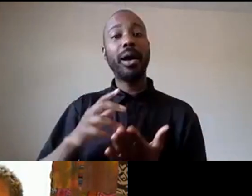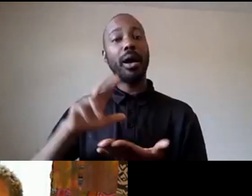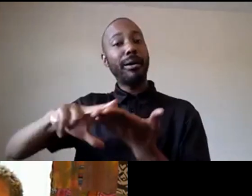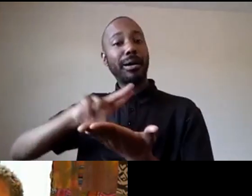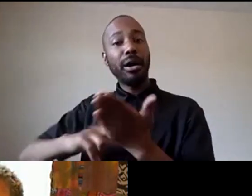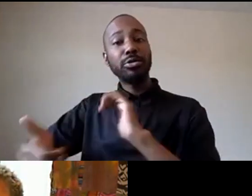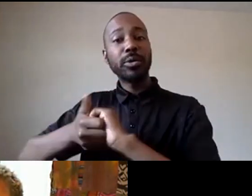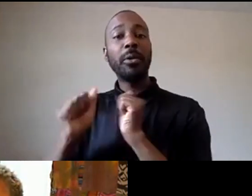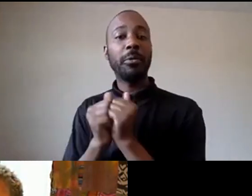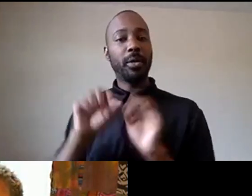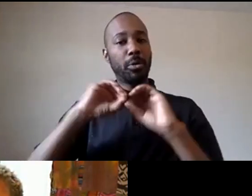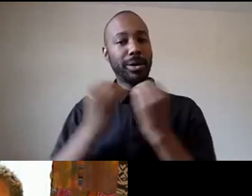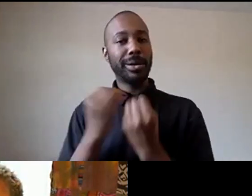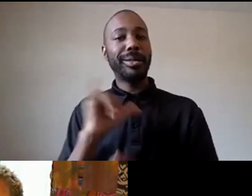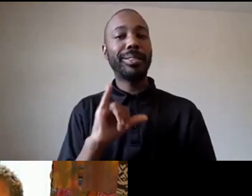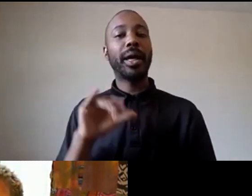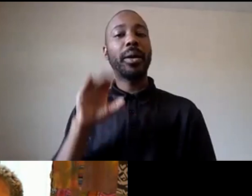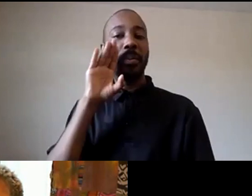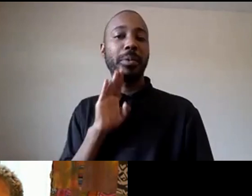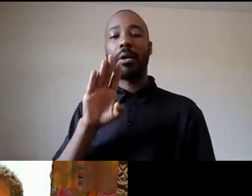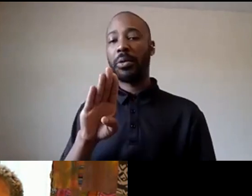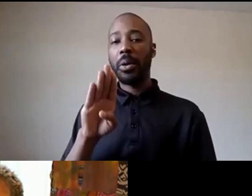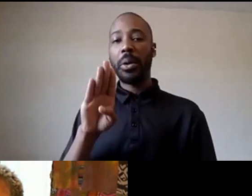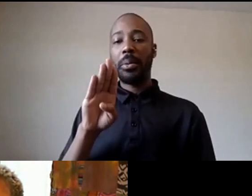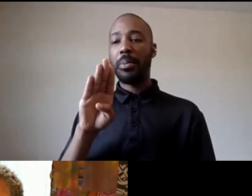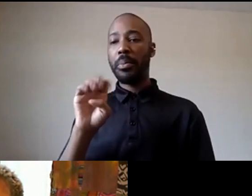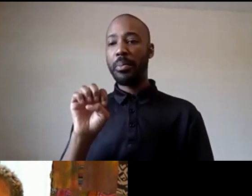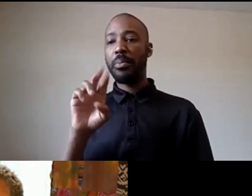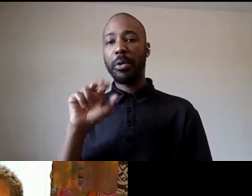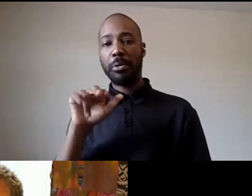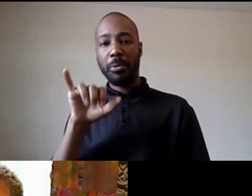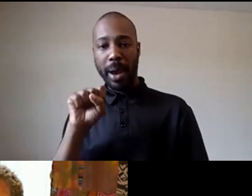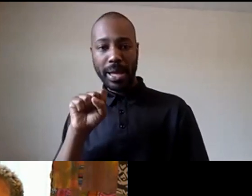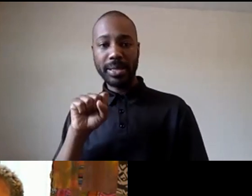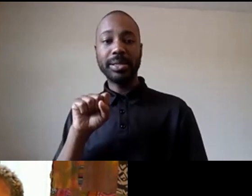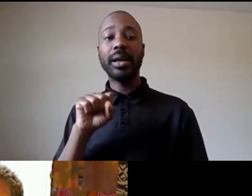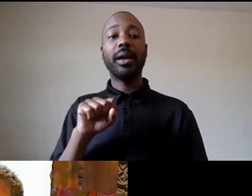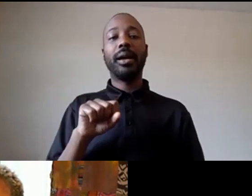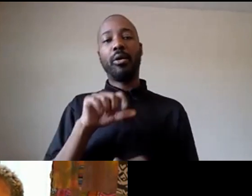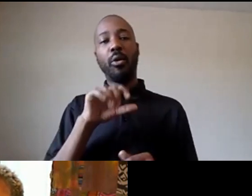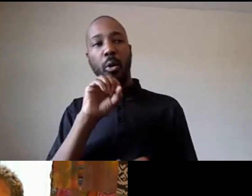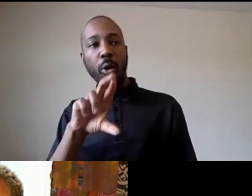we contract with organizations like foi to come in and provide our security and